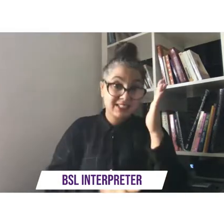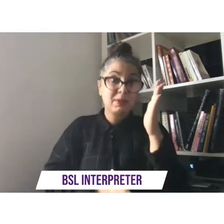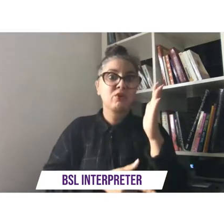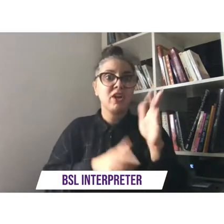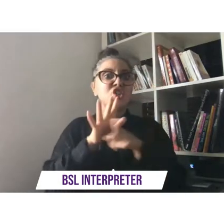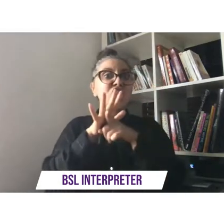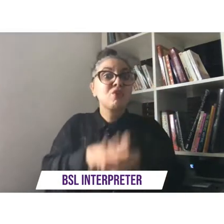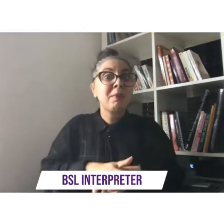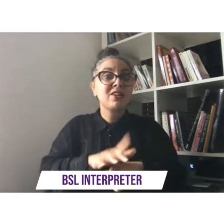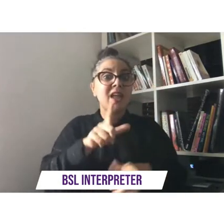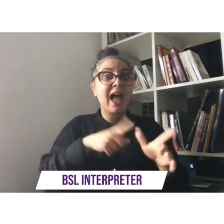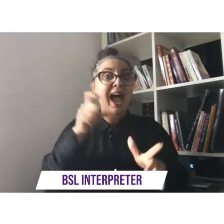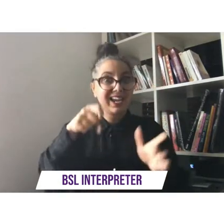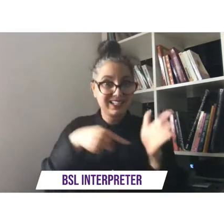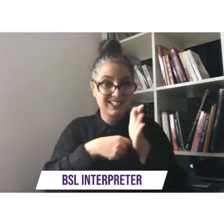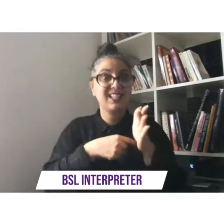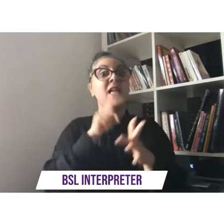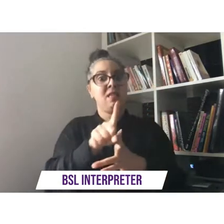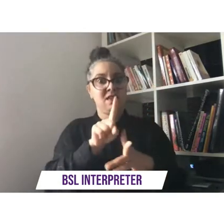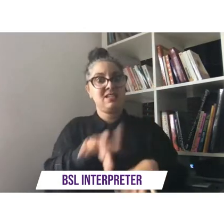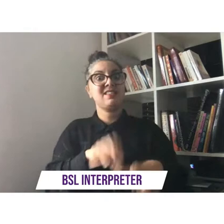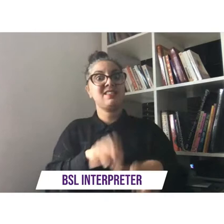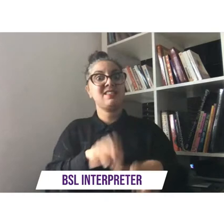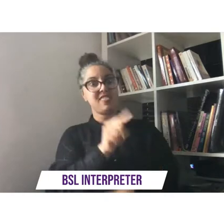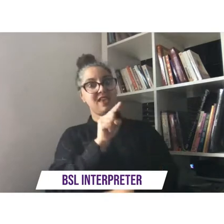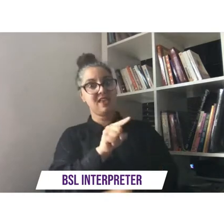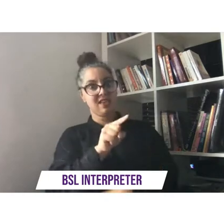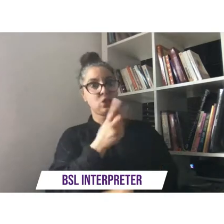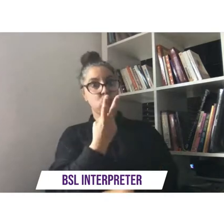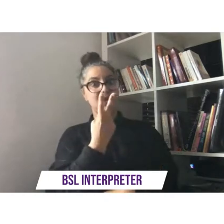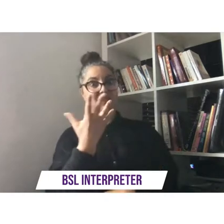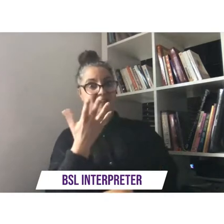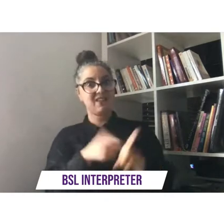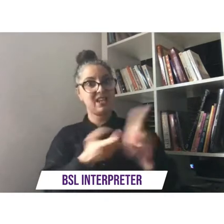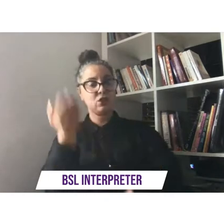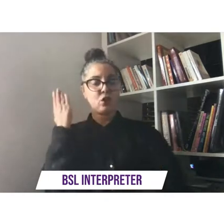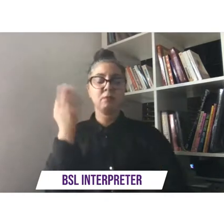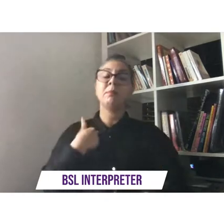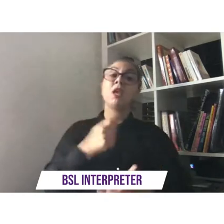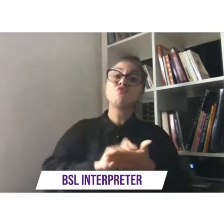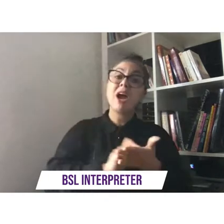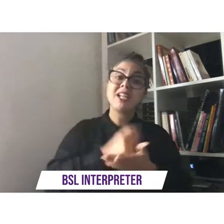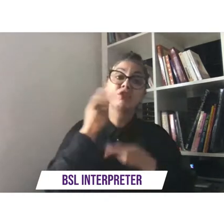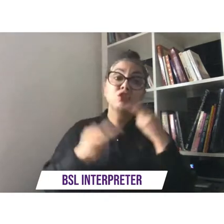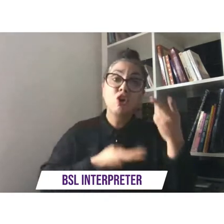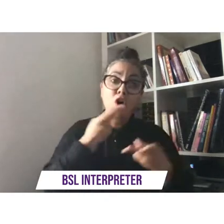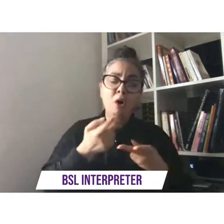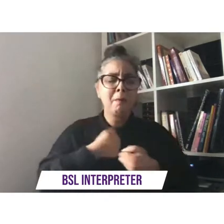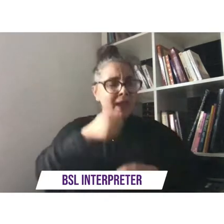year and um i wrote this song about my experience of um being on that protest and i want you all to